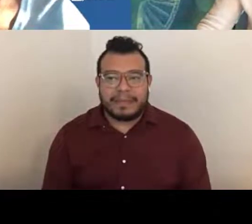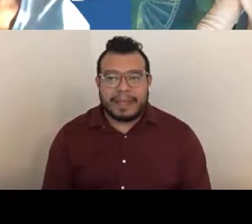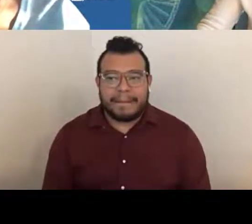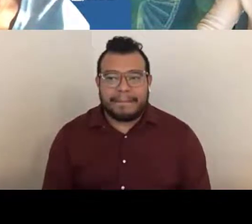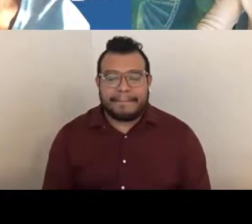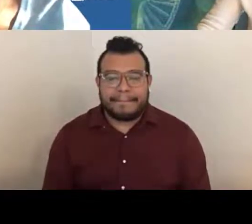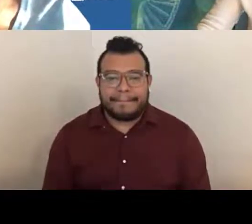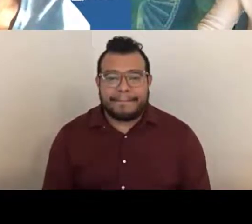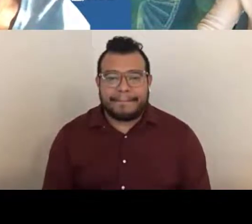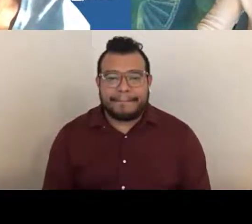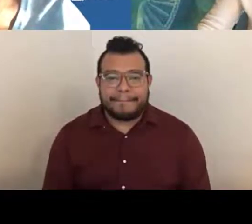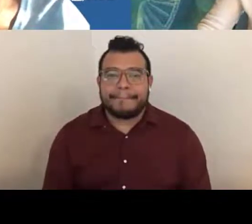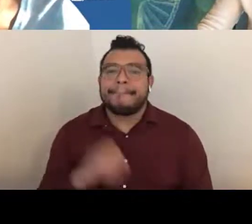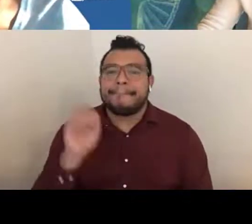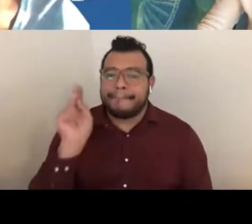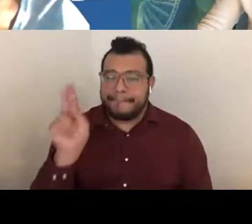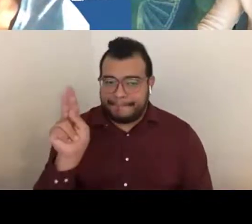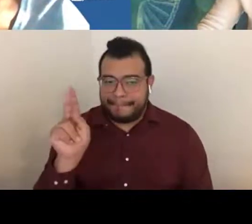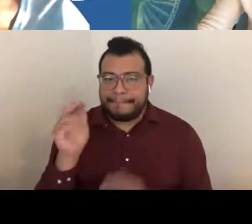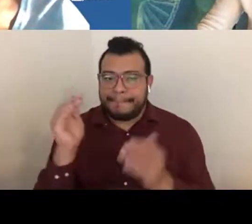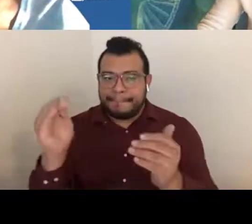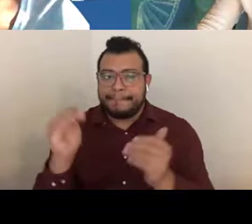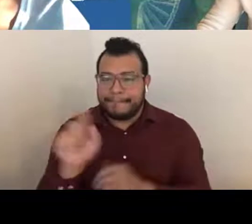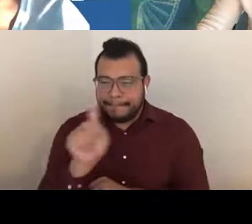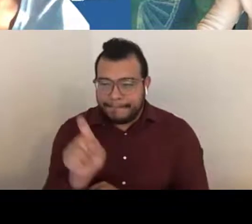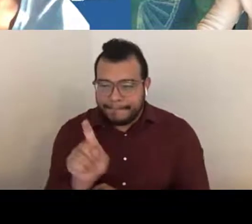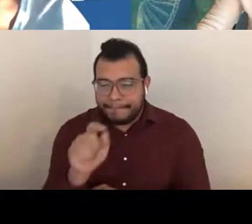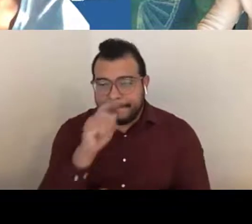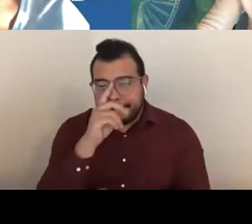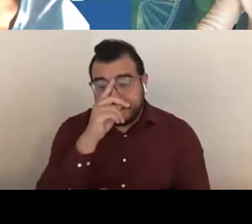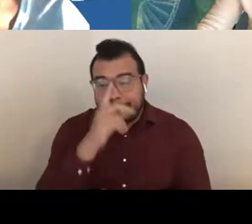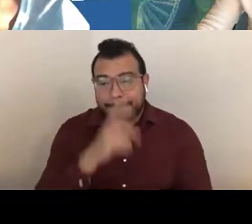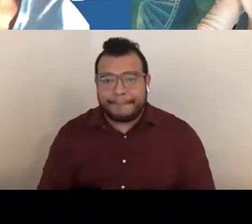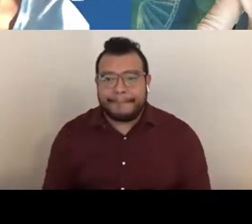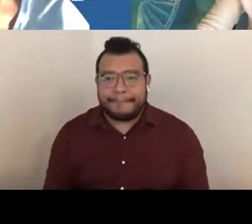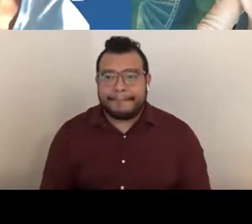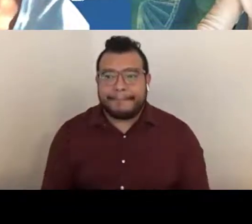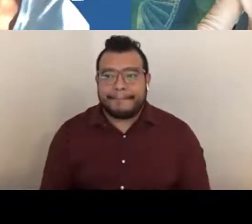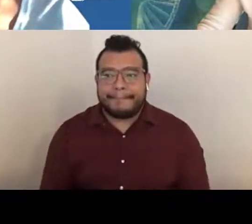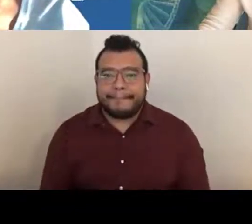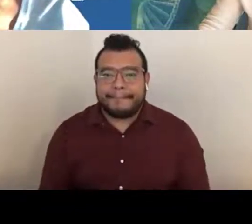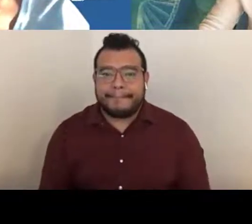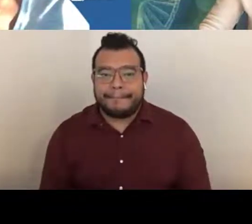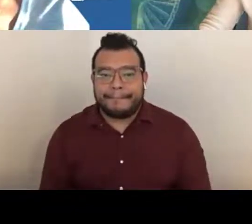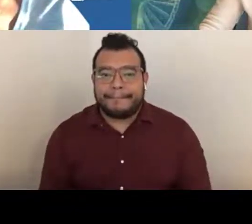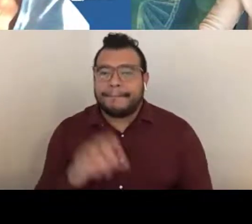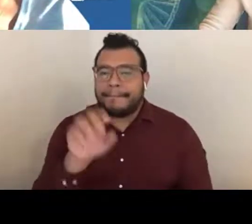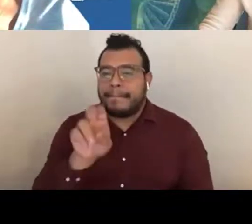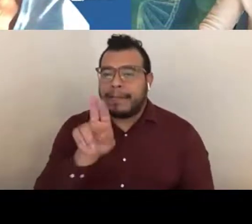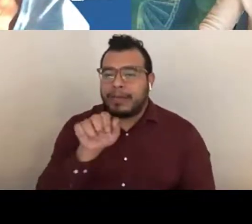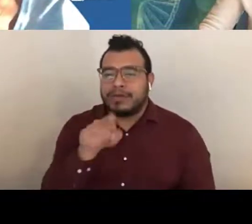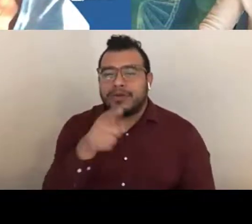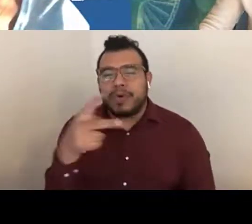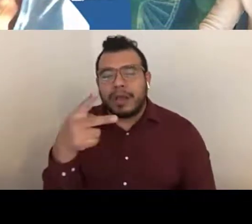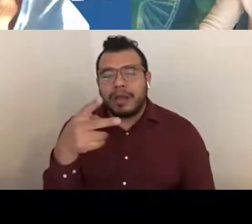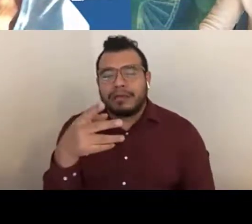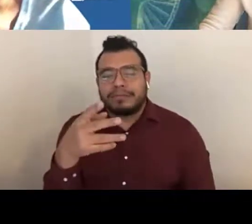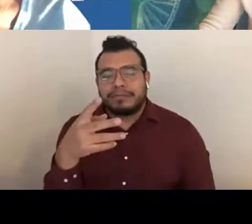Okay, so the next question is .. . Susan they said you got cut off when you were talking about SNAP,